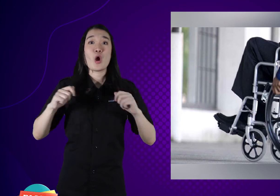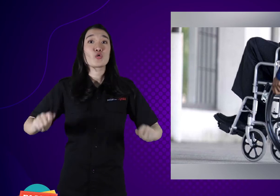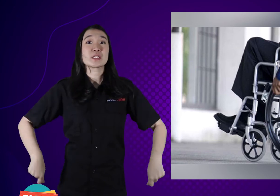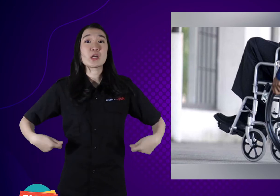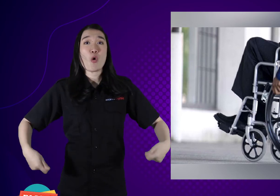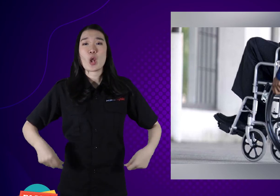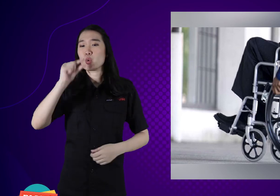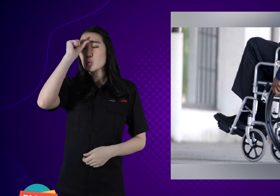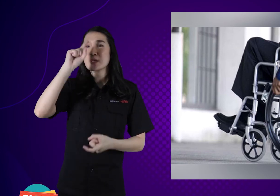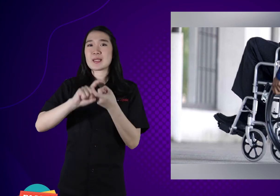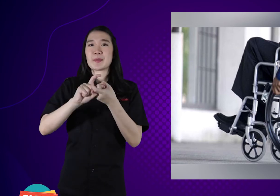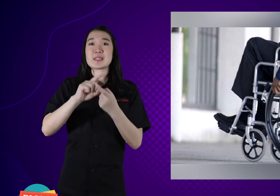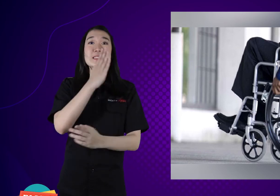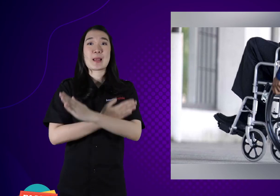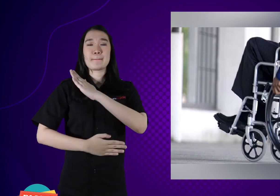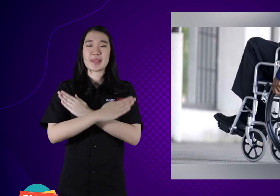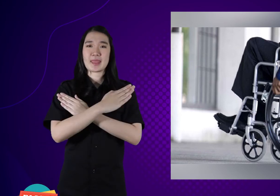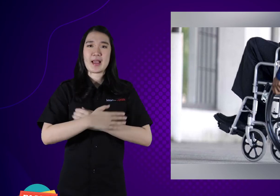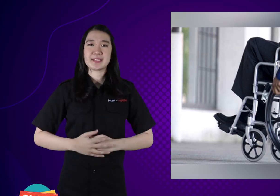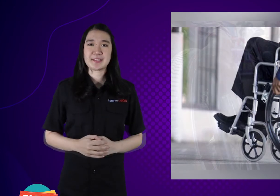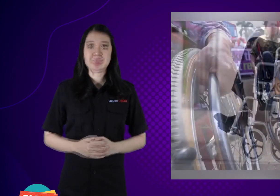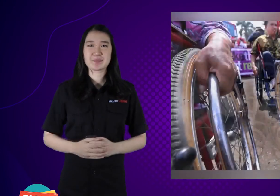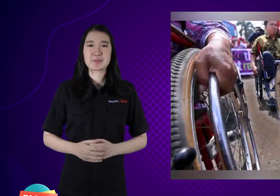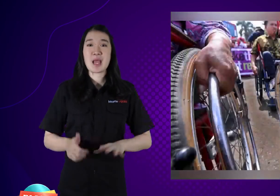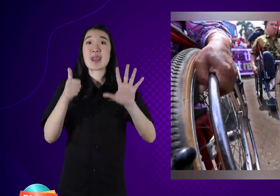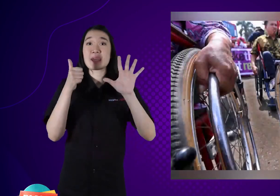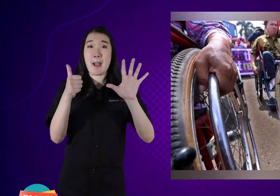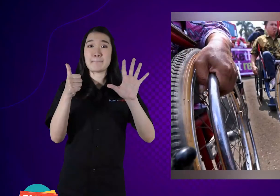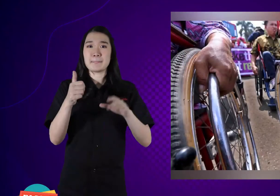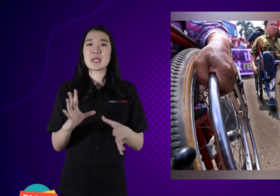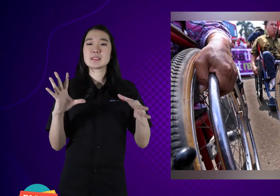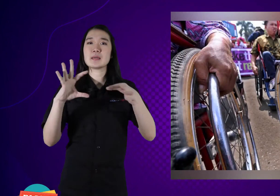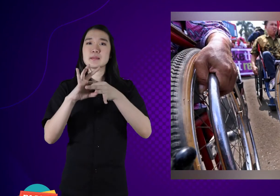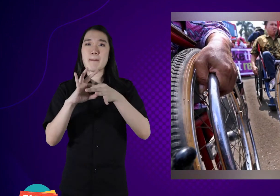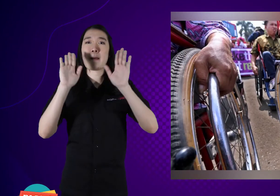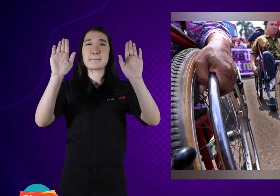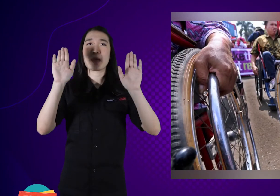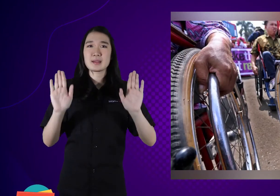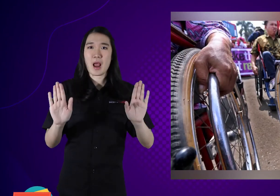and wheelchairs for friends with disabilities. 6. Cooperate with the media.